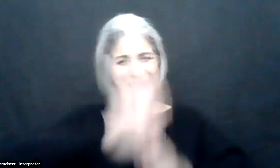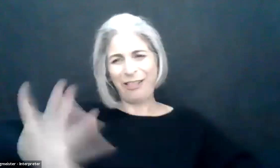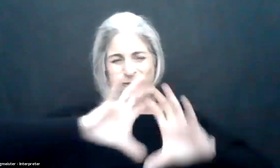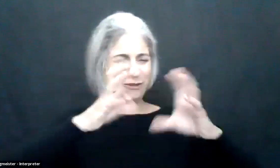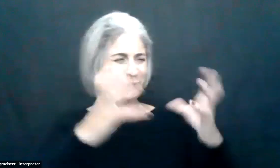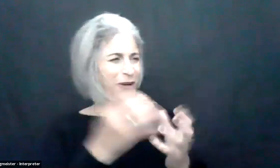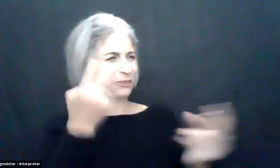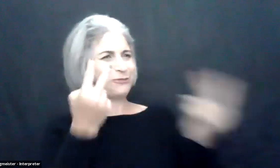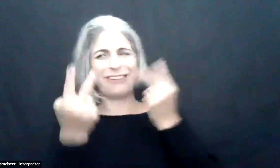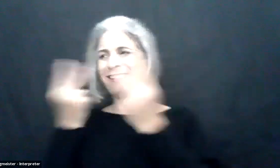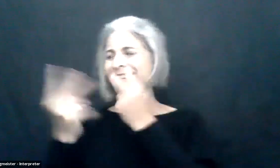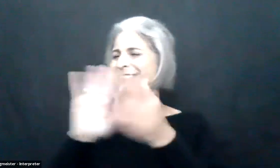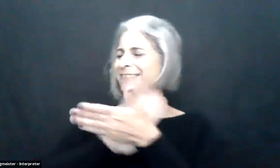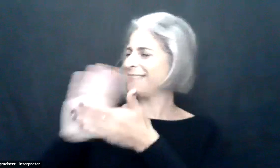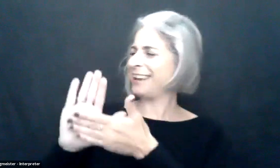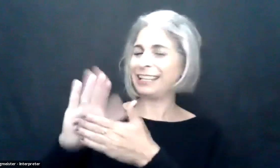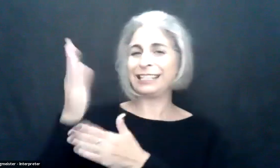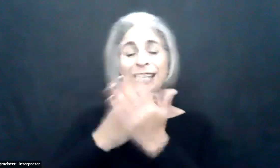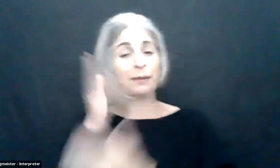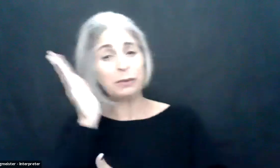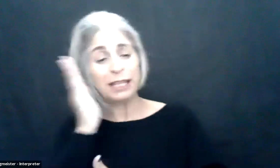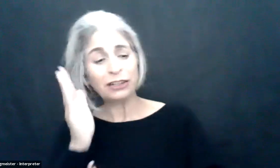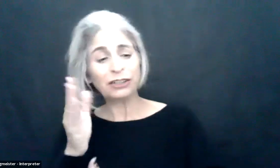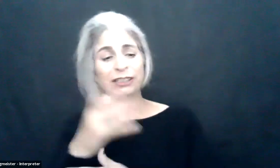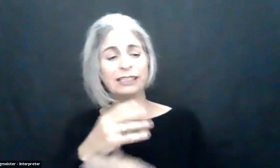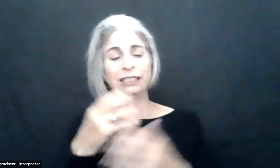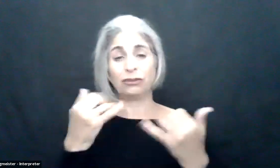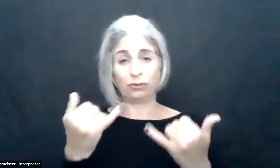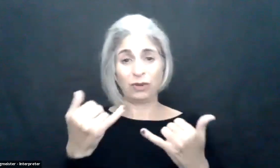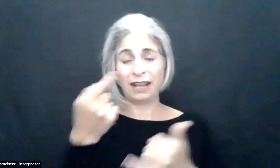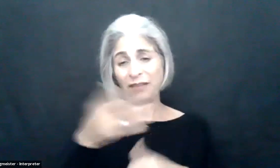Great to see smiling faces from our colleagues from around the world on some